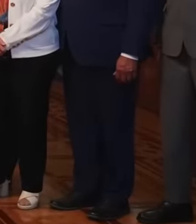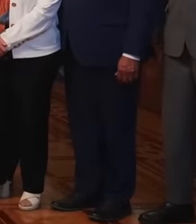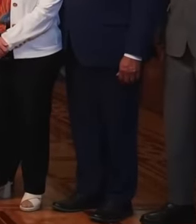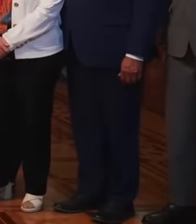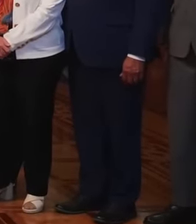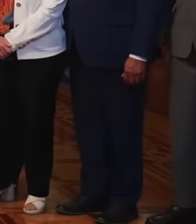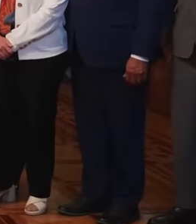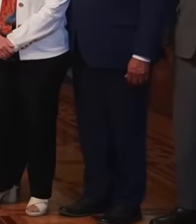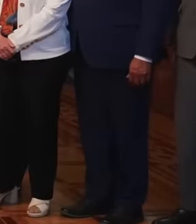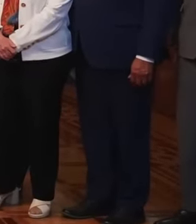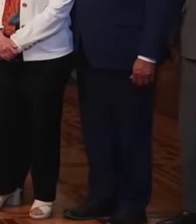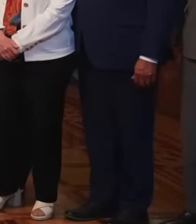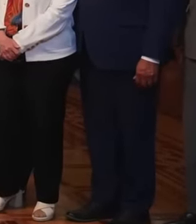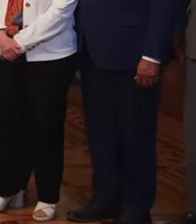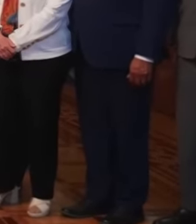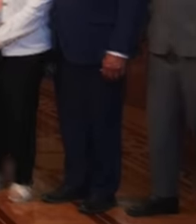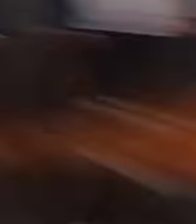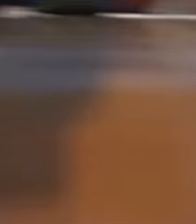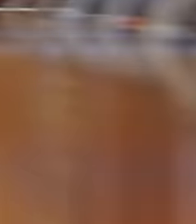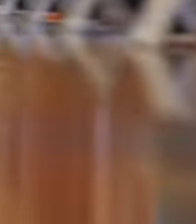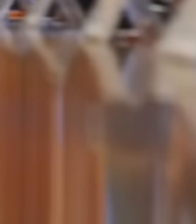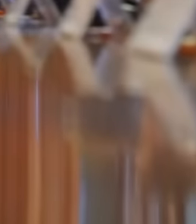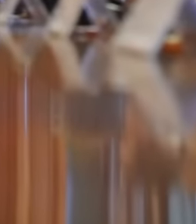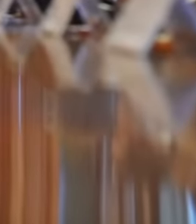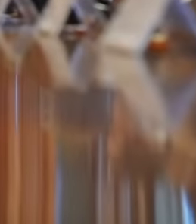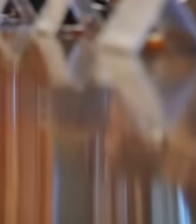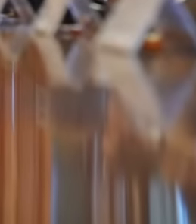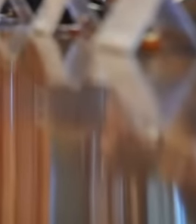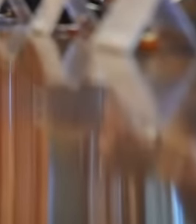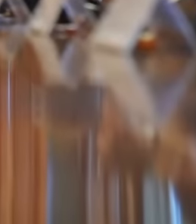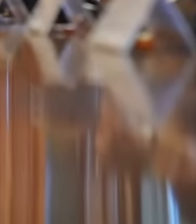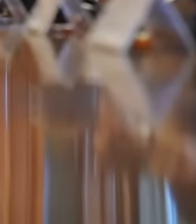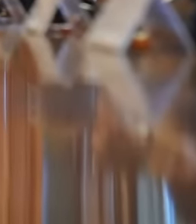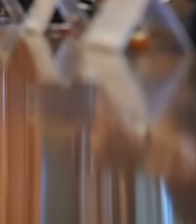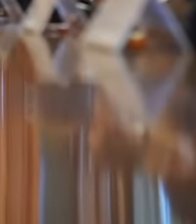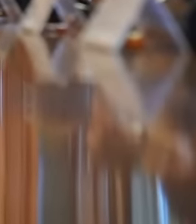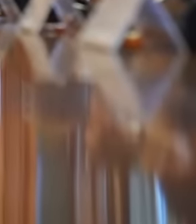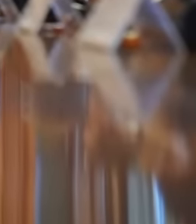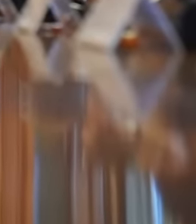and Republican parties agreed that they must maintain the policy